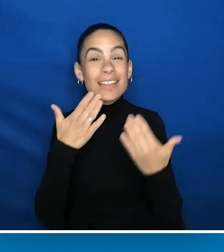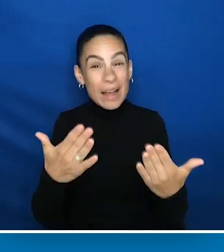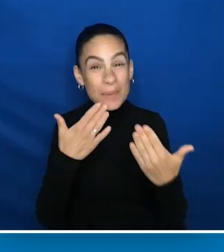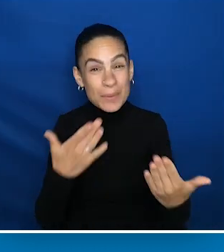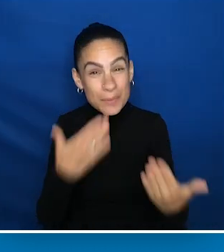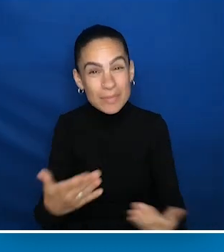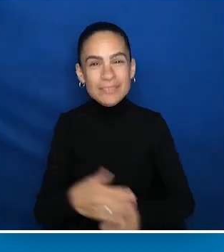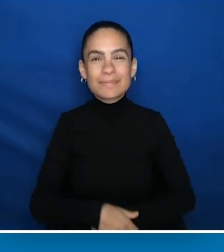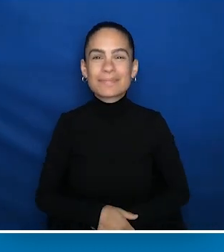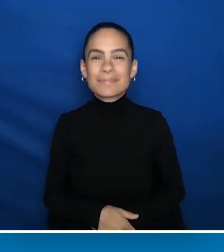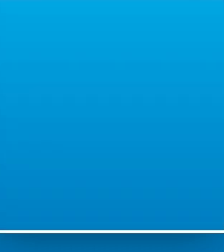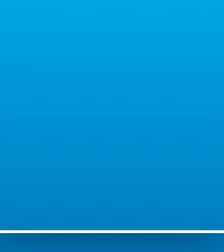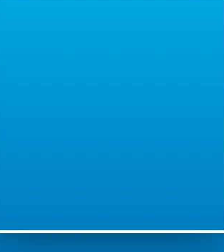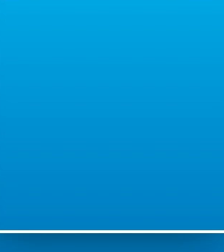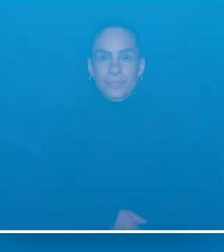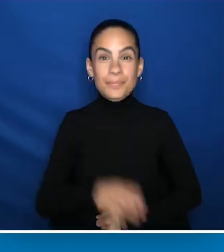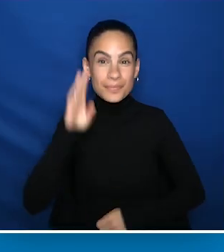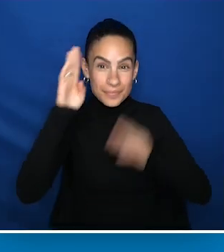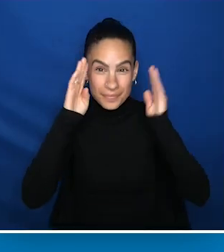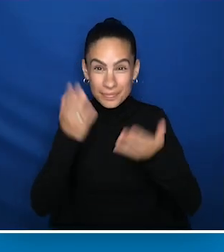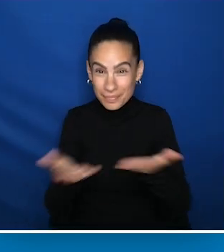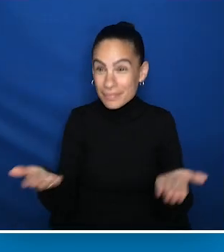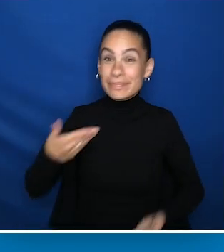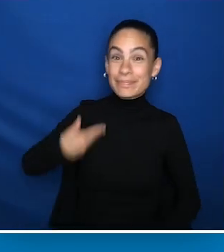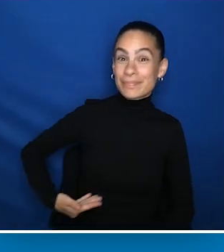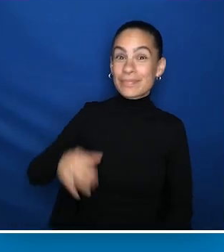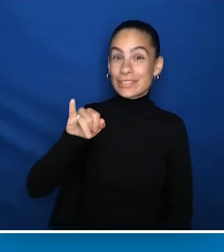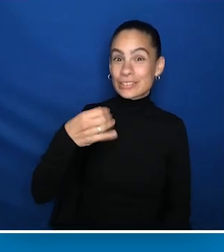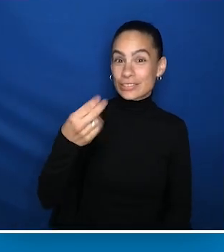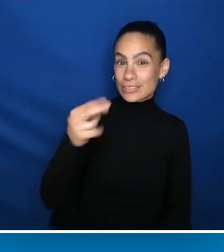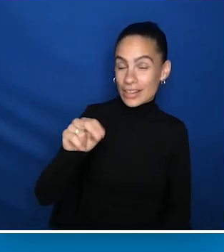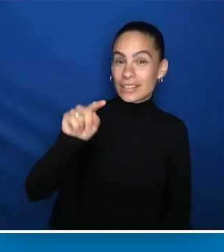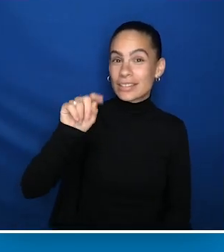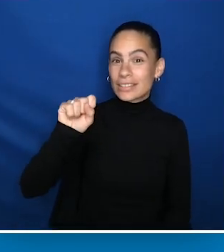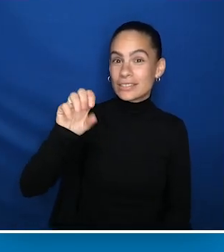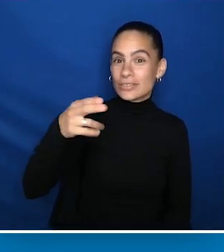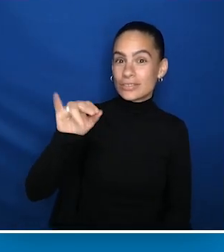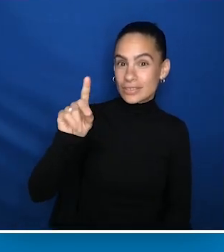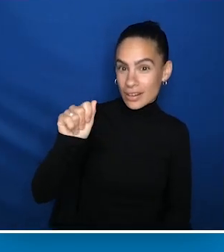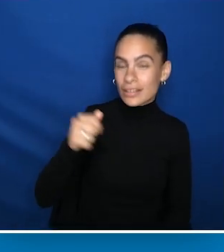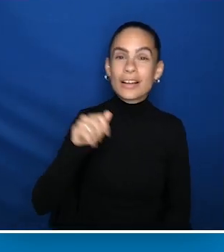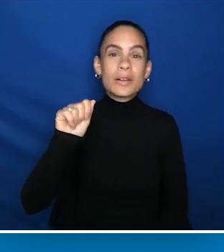Thank you. Hi, once again this is John Tschida, AUCD's Executive Director.